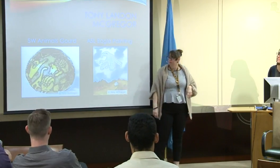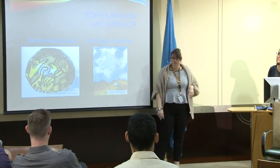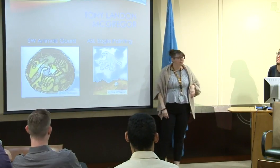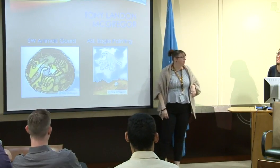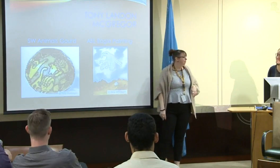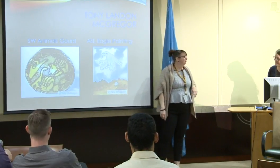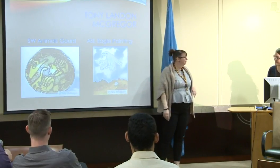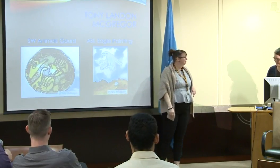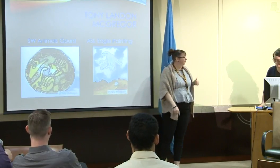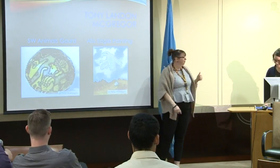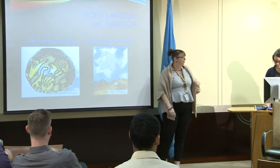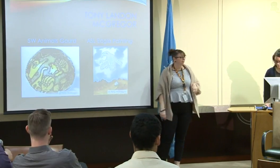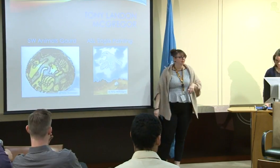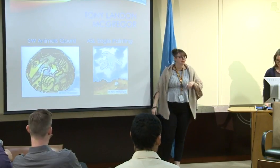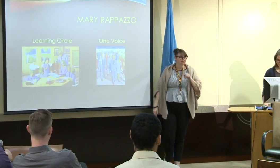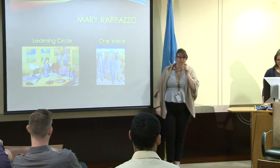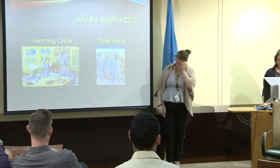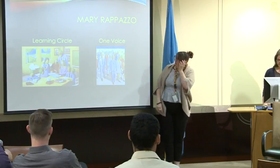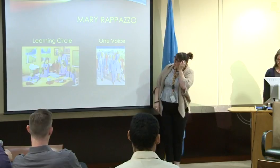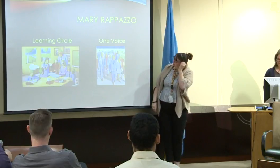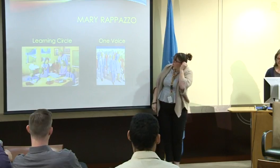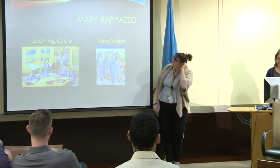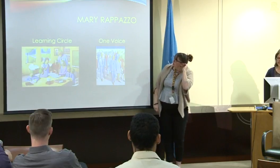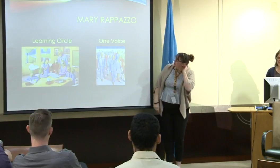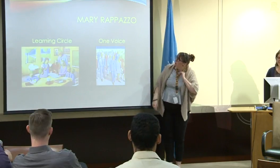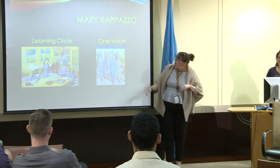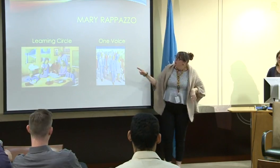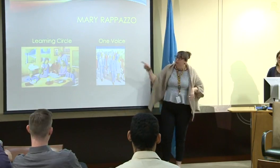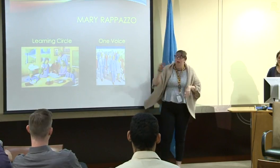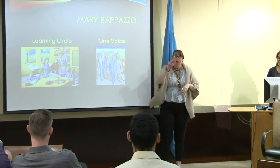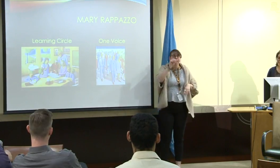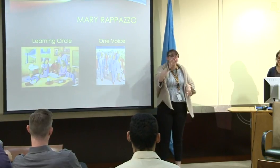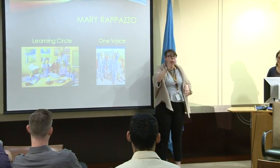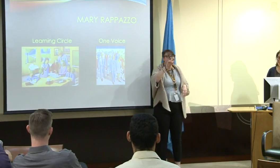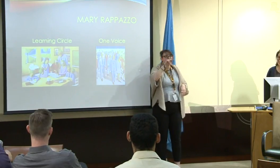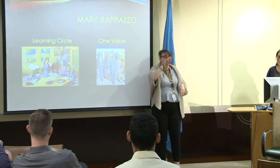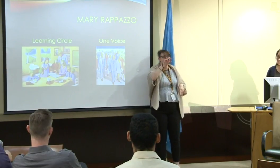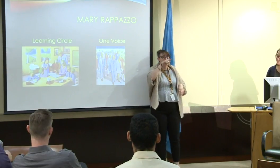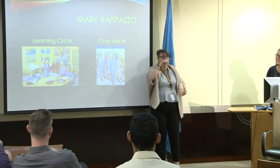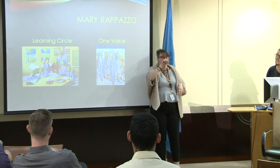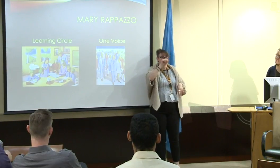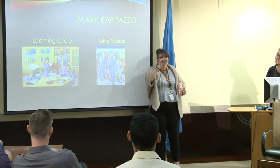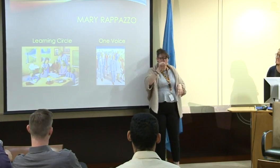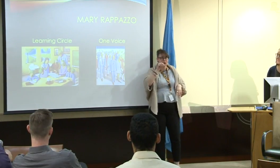and the head and the beak and the eye.